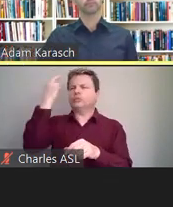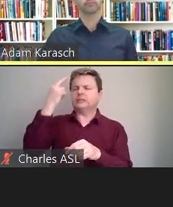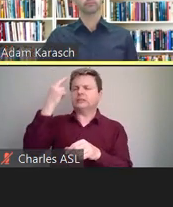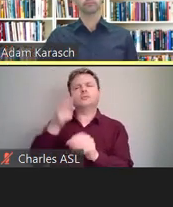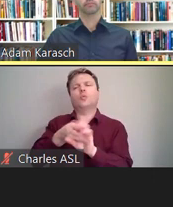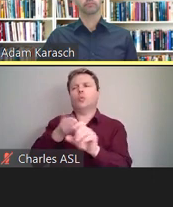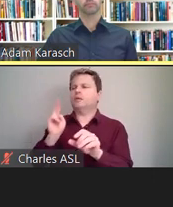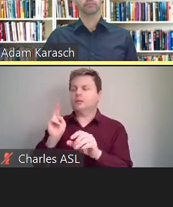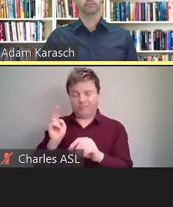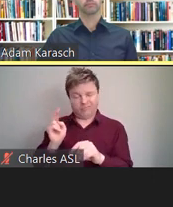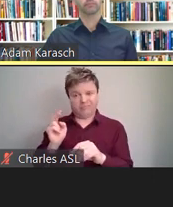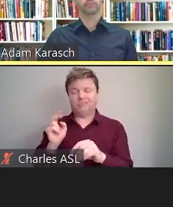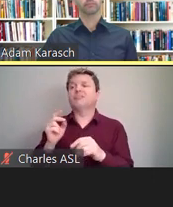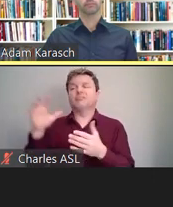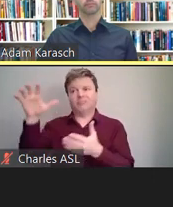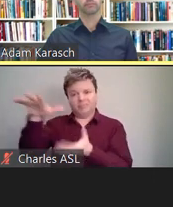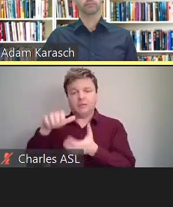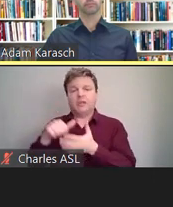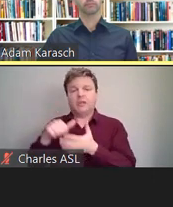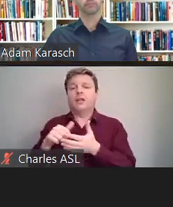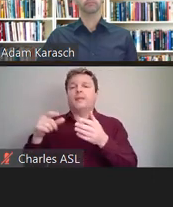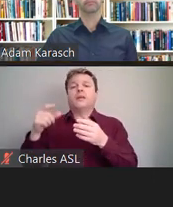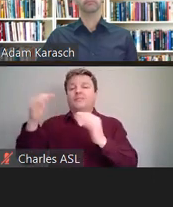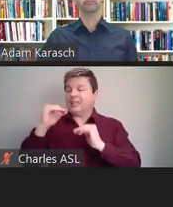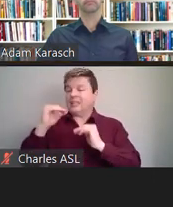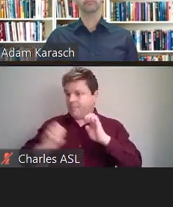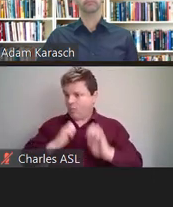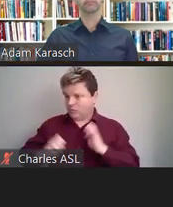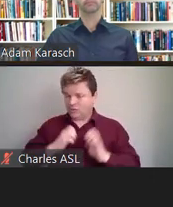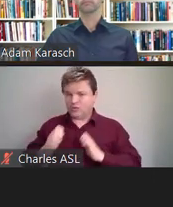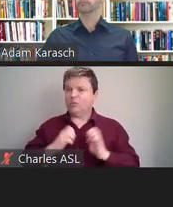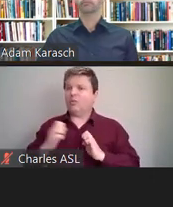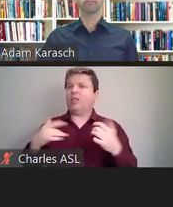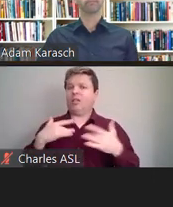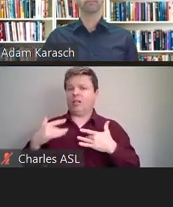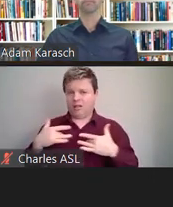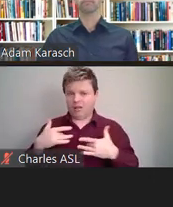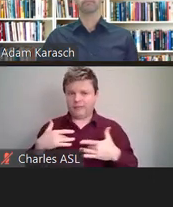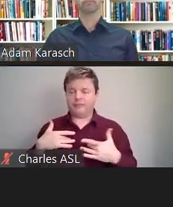In some circumstances, punitive damages can be awarded,